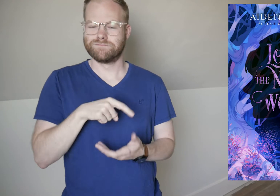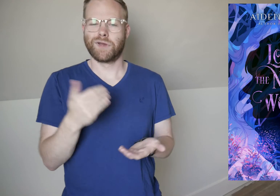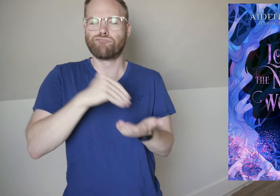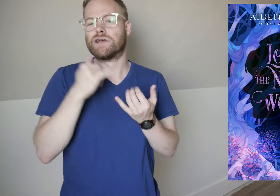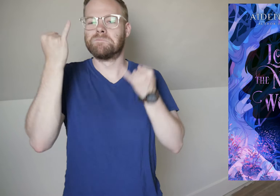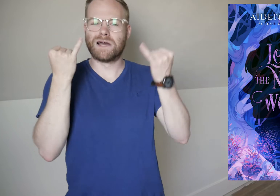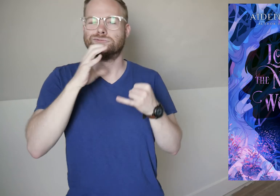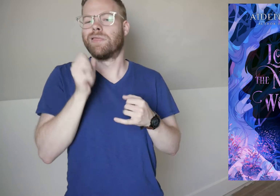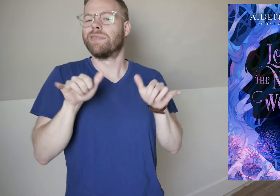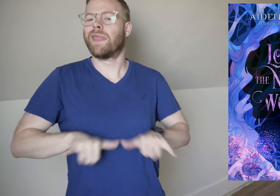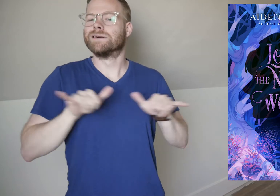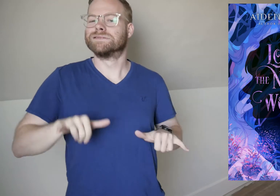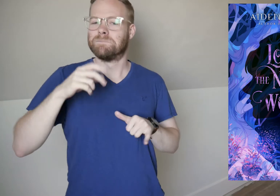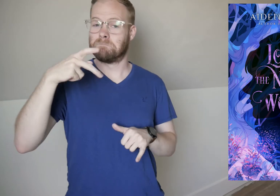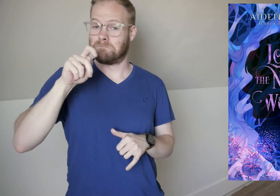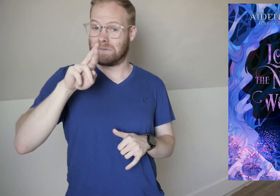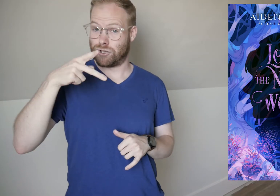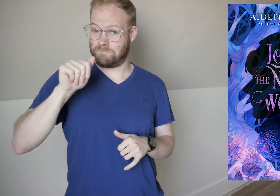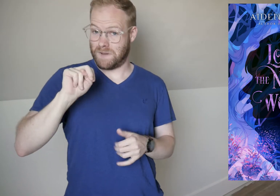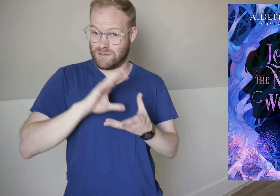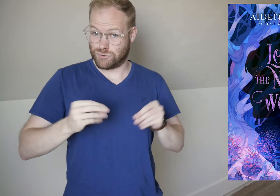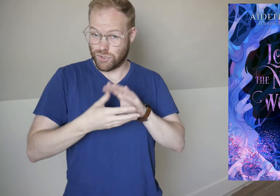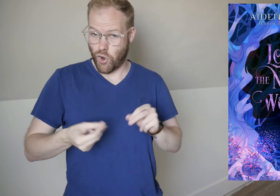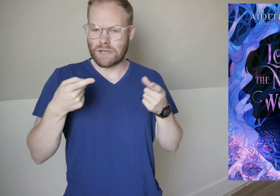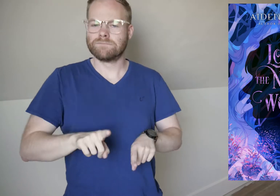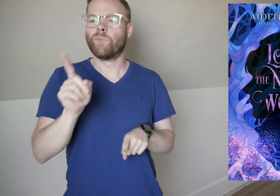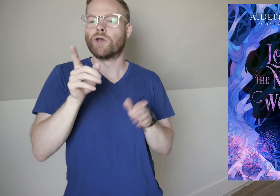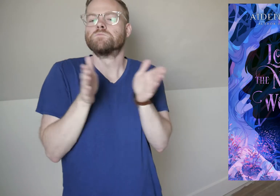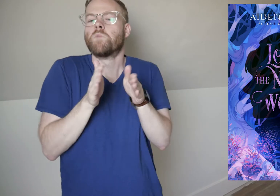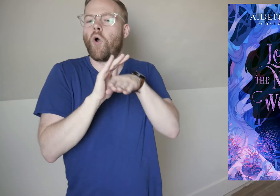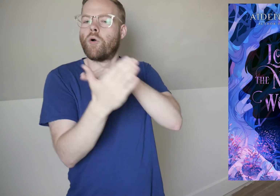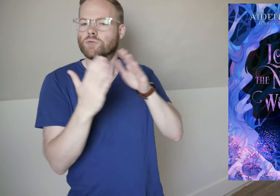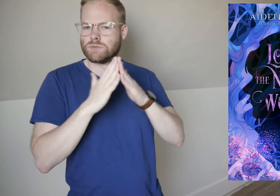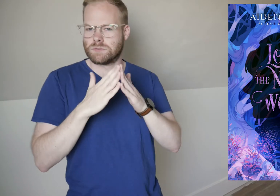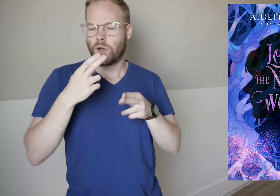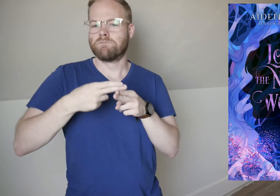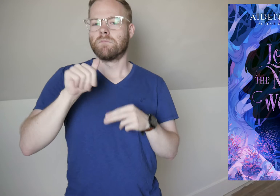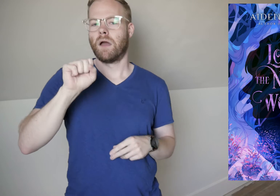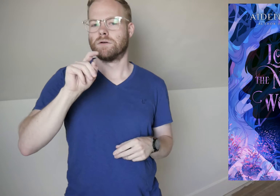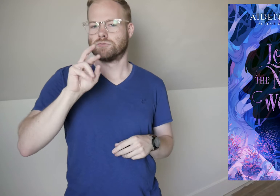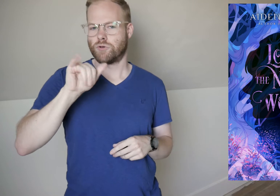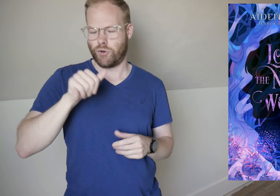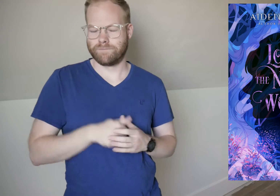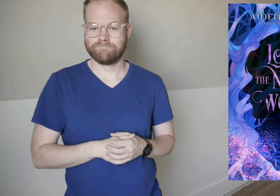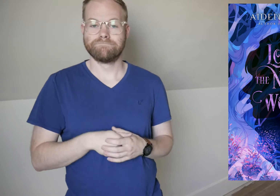A reimagining of the classic Peter Pan story set in the small coastal town of Astoria,